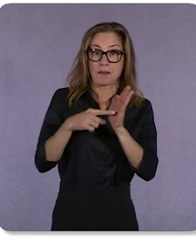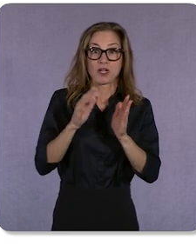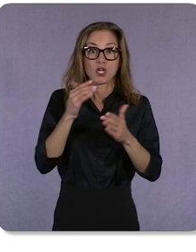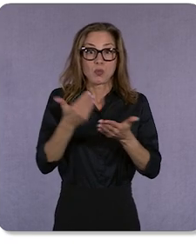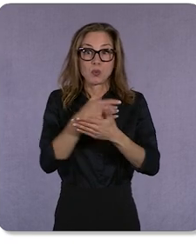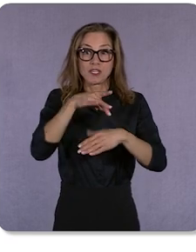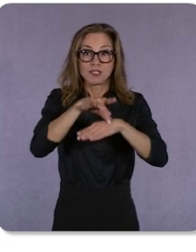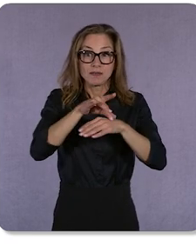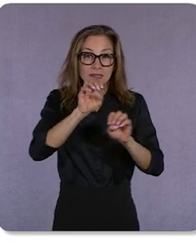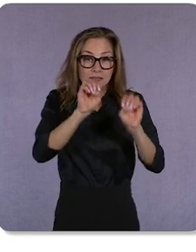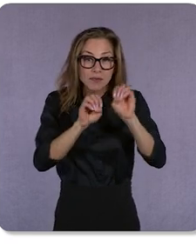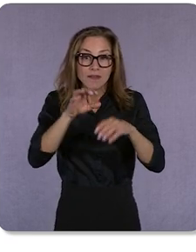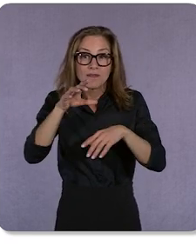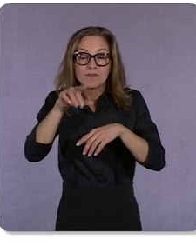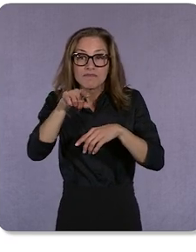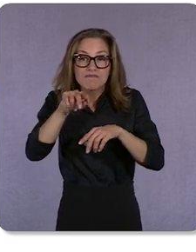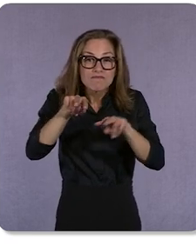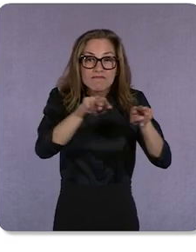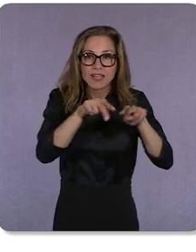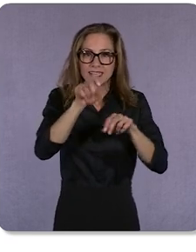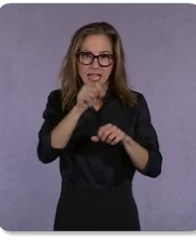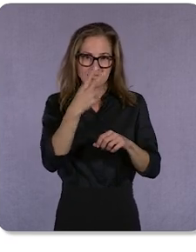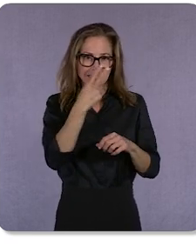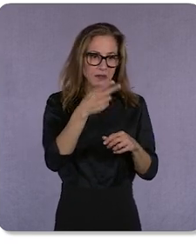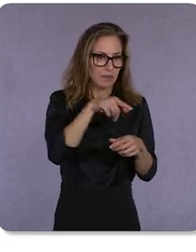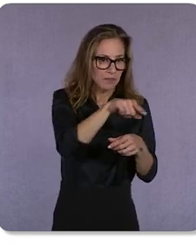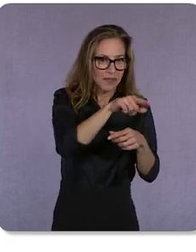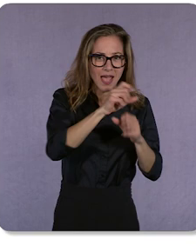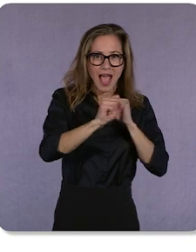versus regions where they aren’t. We’re now making it easier than ever to